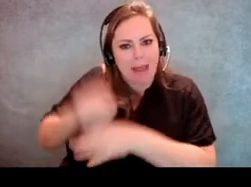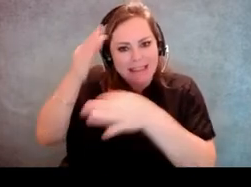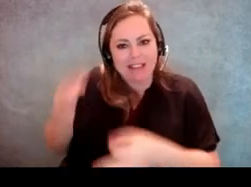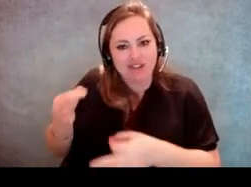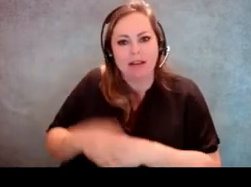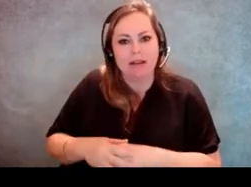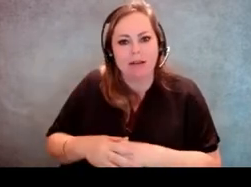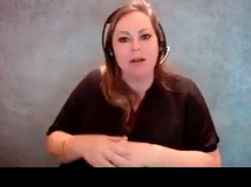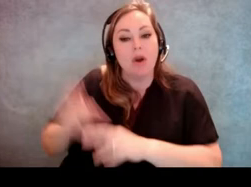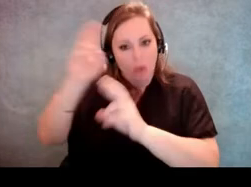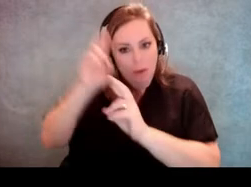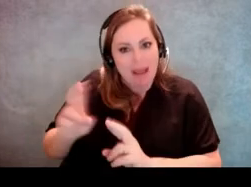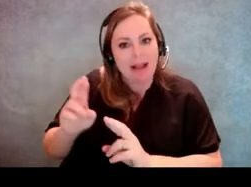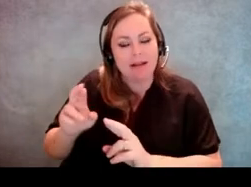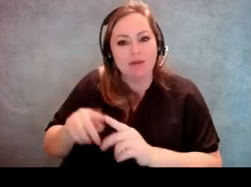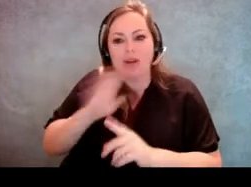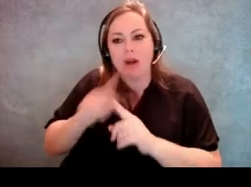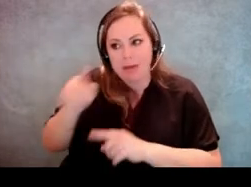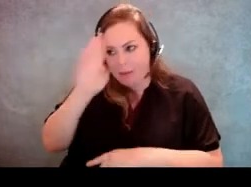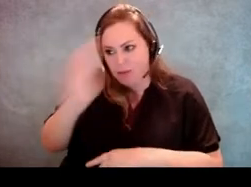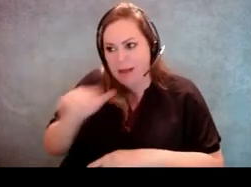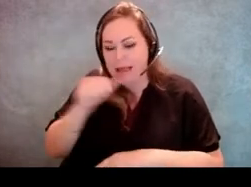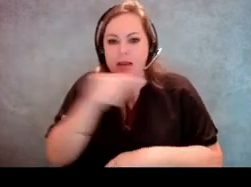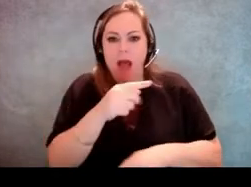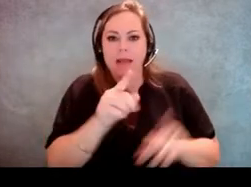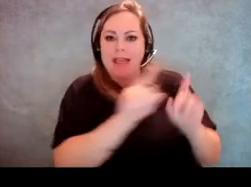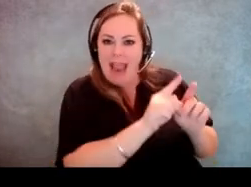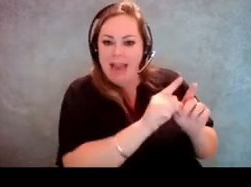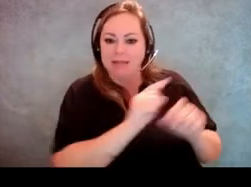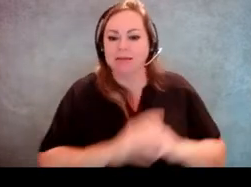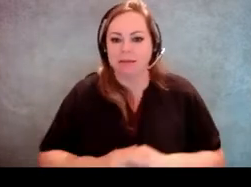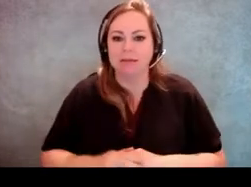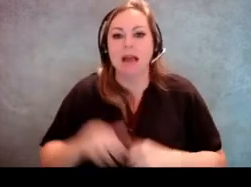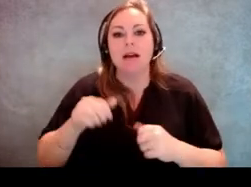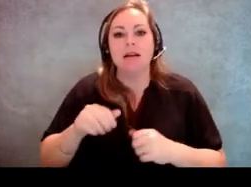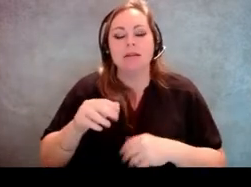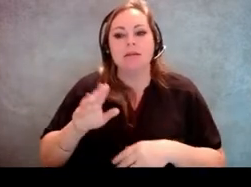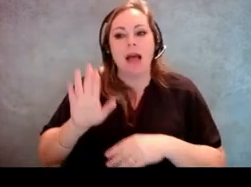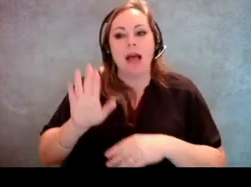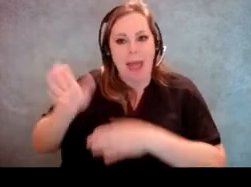It's respectful. So just address the voter and not the assistant.